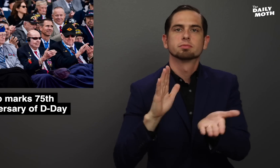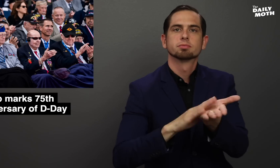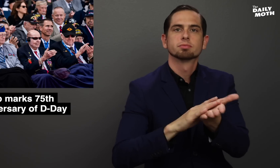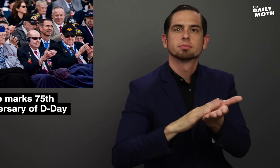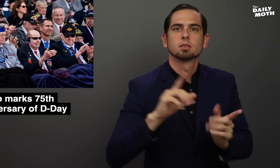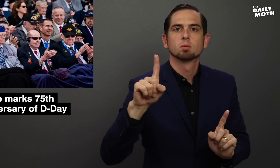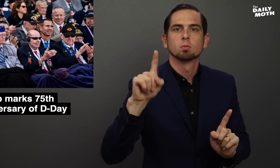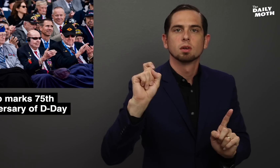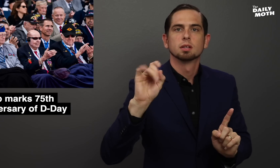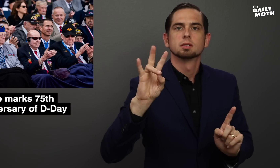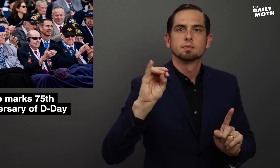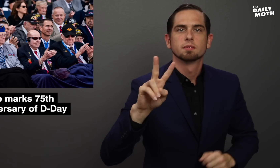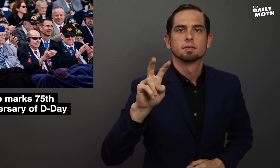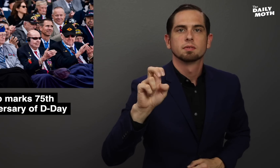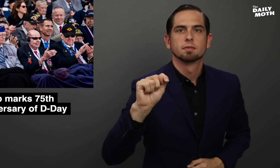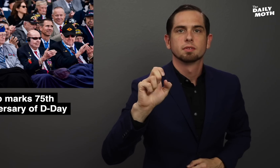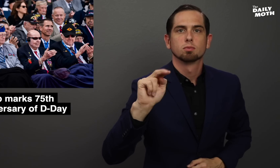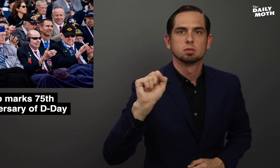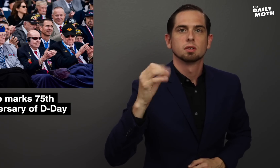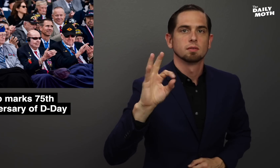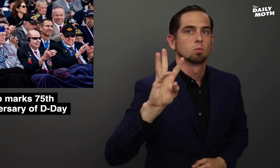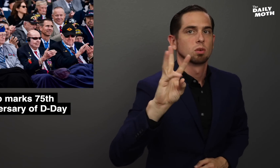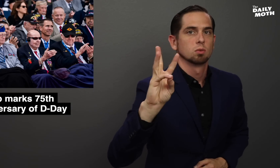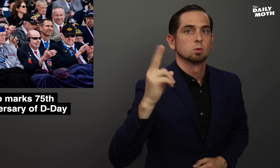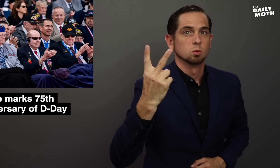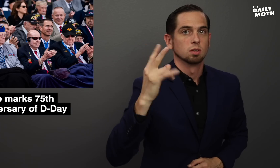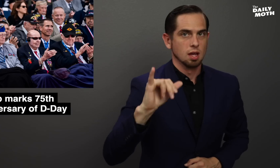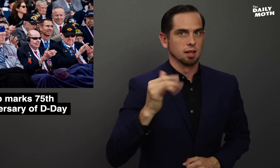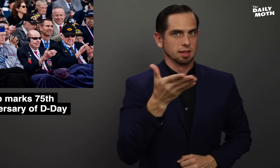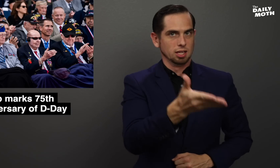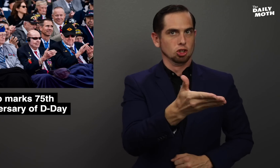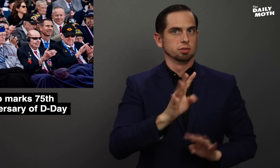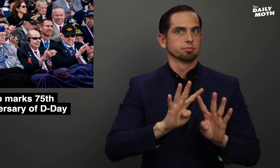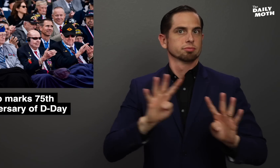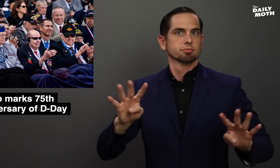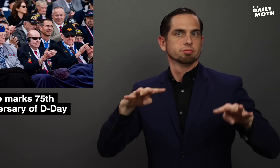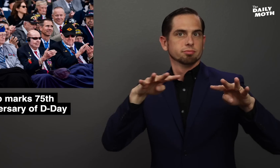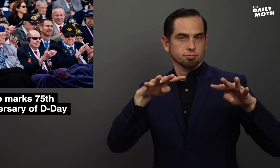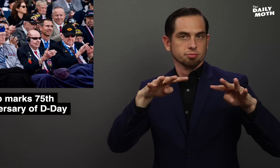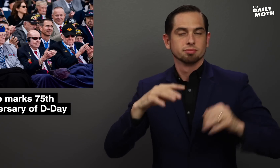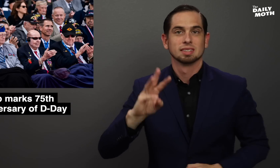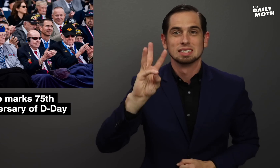and praised 170 veterans of WWII that were at the gathering.